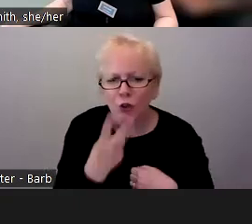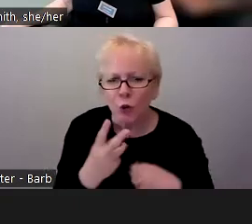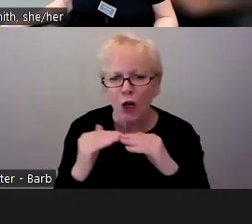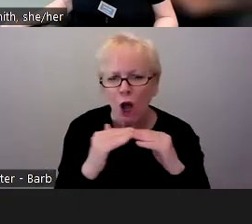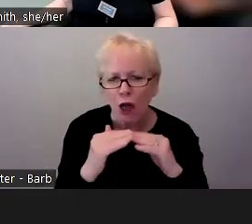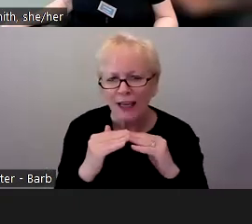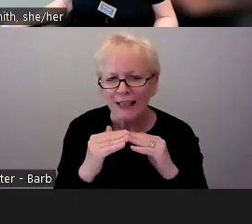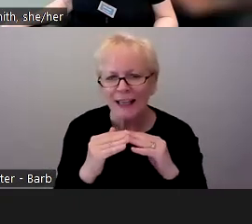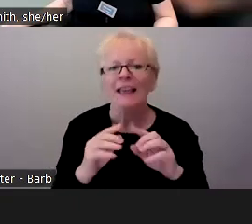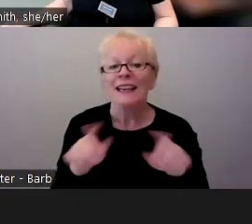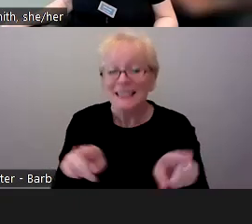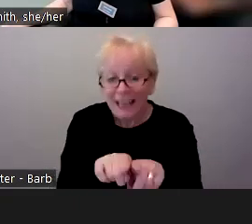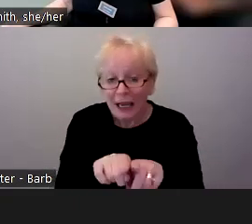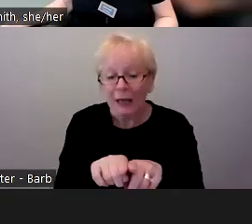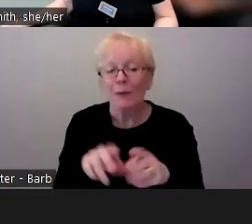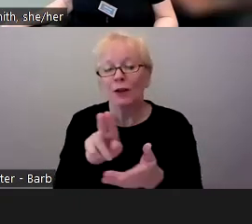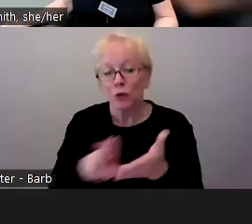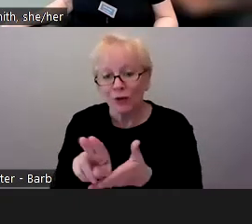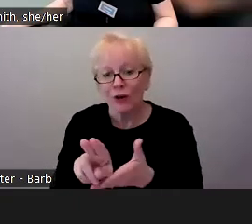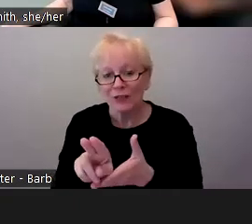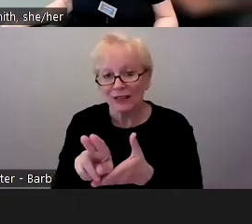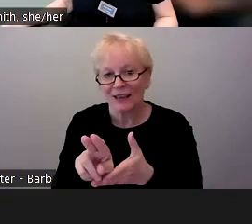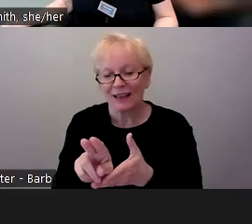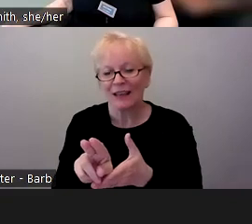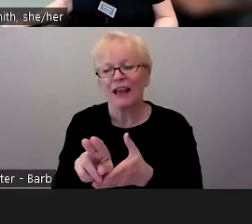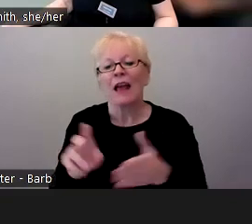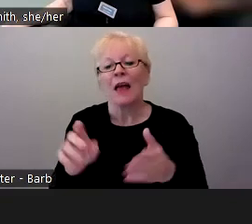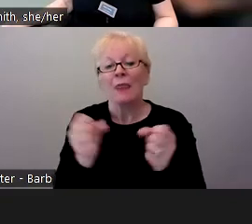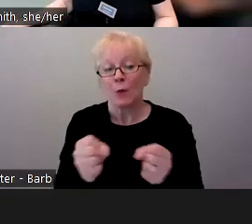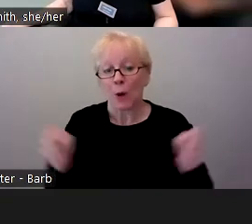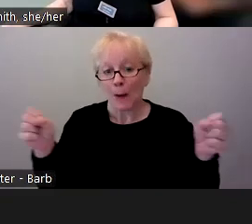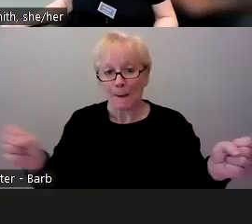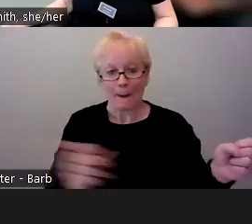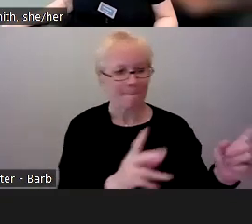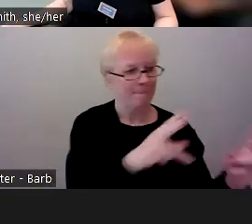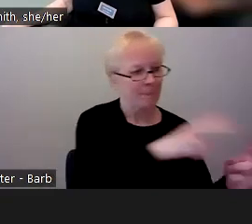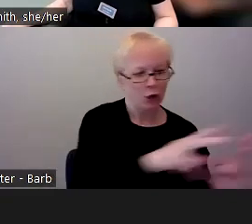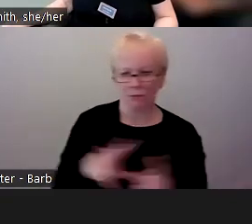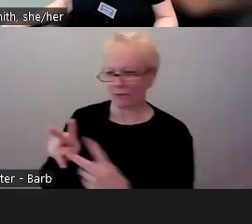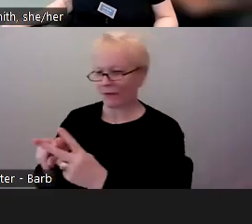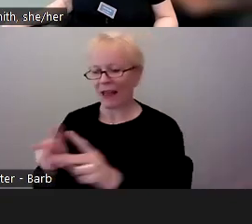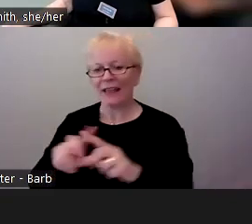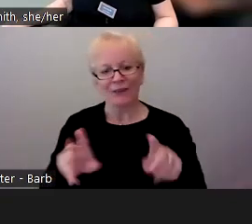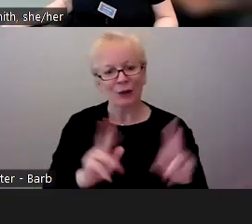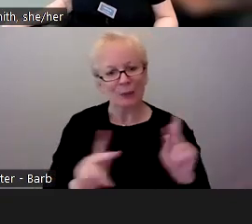were both in the Colleague Connector Program at the same time, paired with different people. But they talked about how that was a really neat experience.